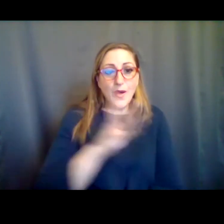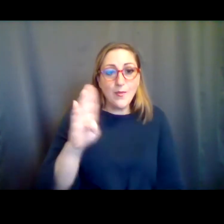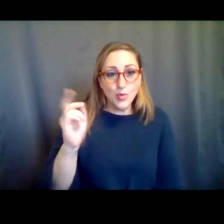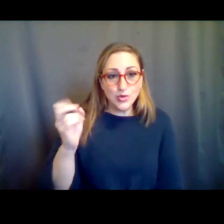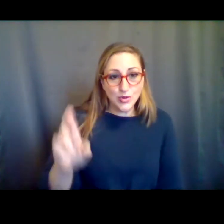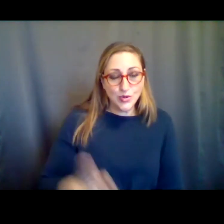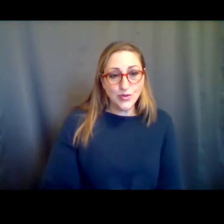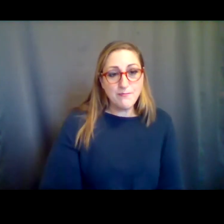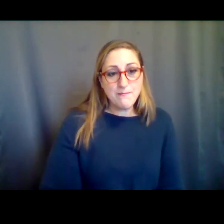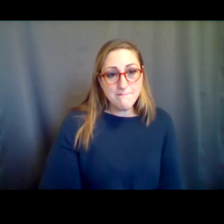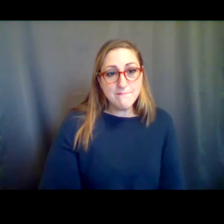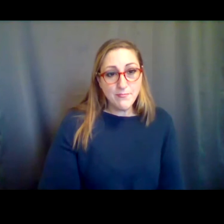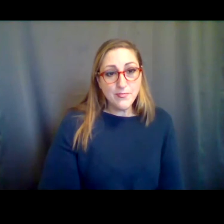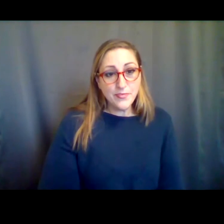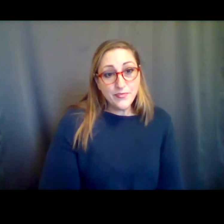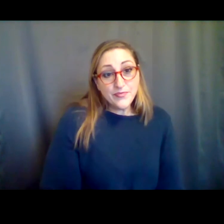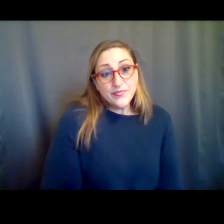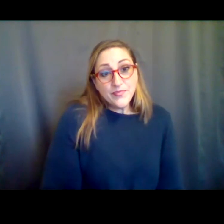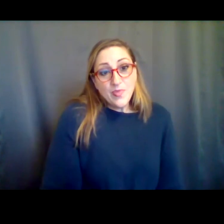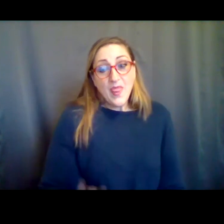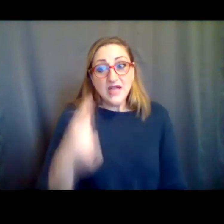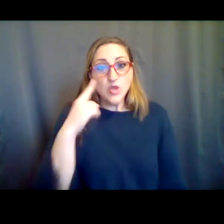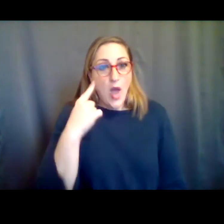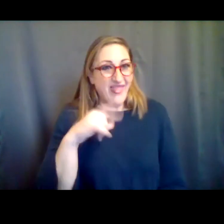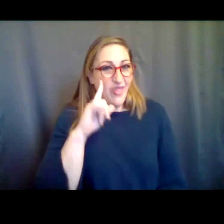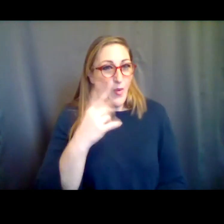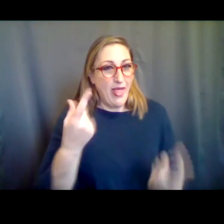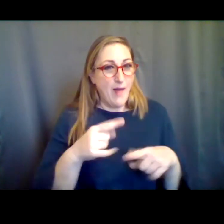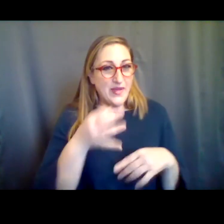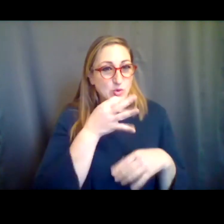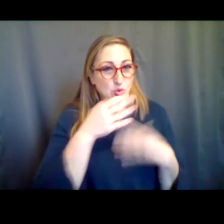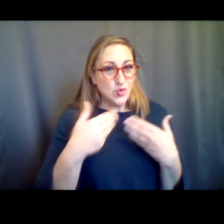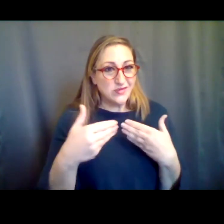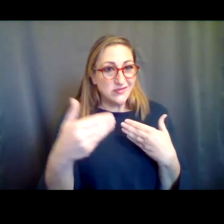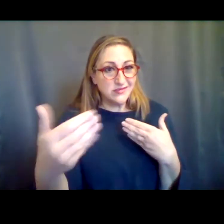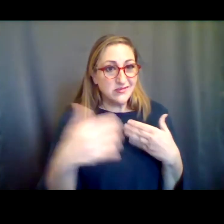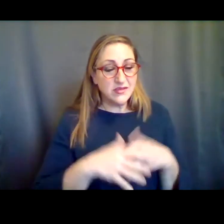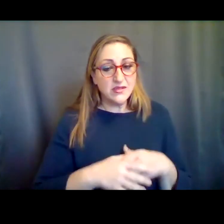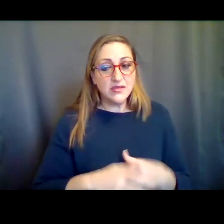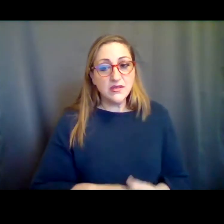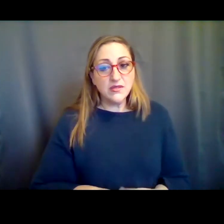know when exactly that is coming, but I think that will come down the road at some point. We're not really hearing about